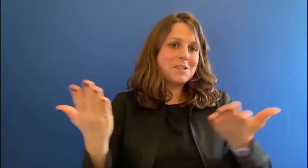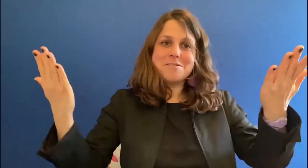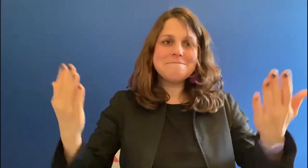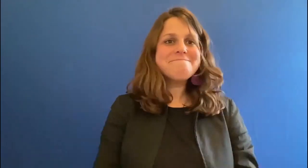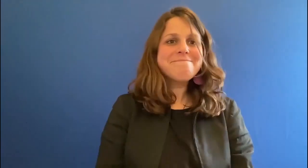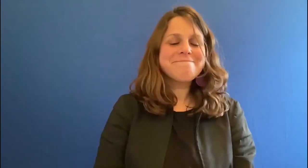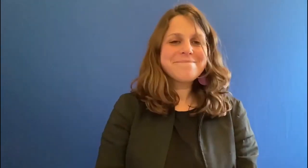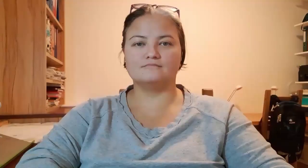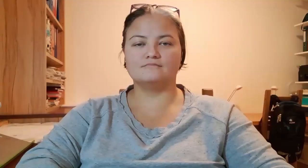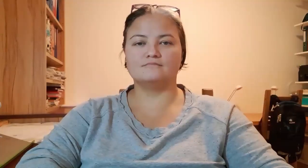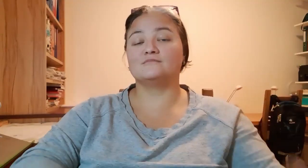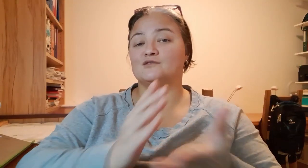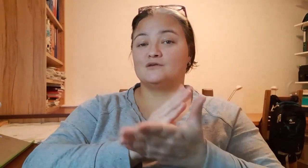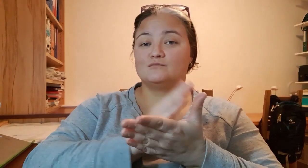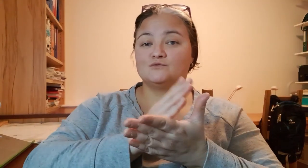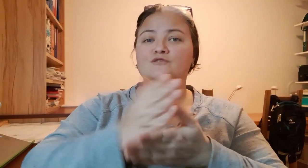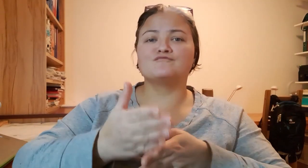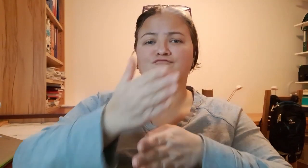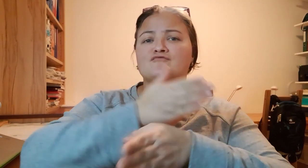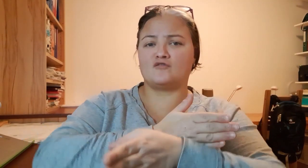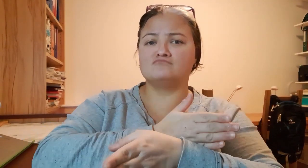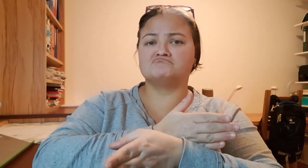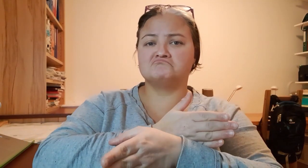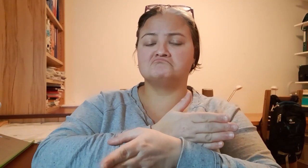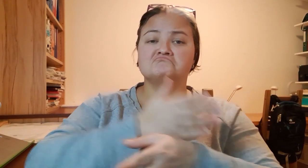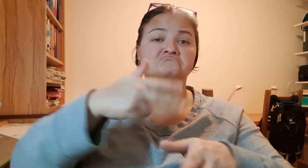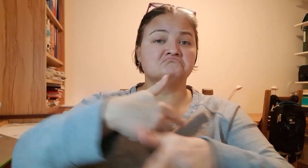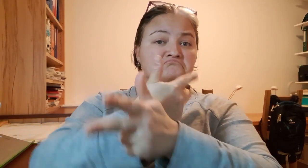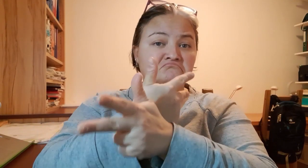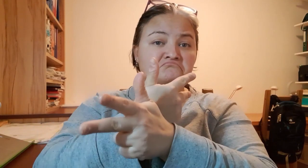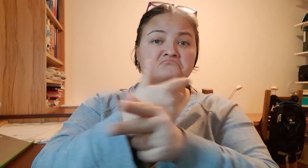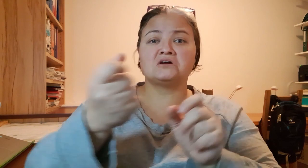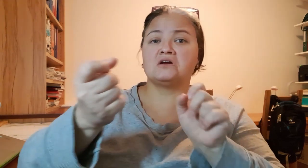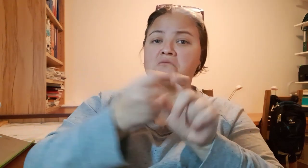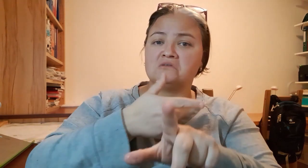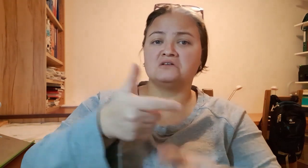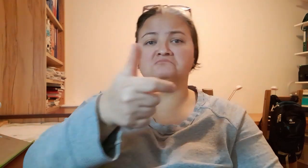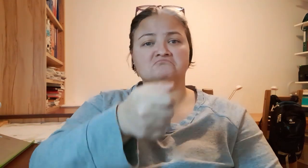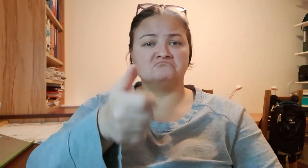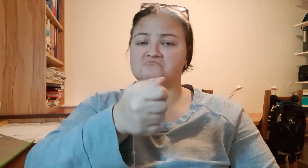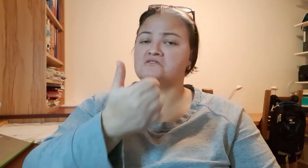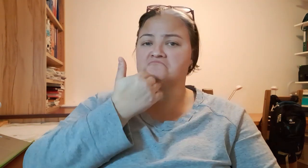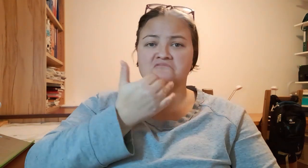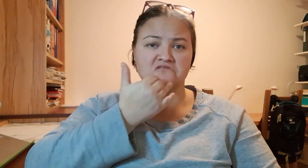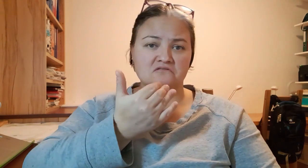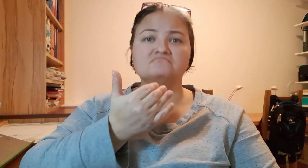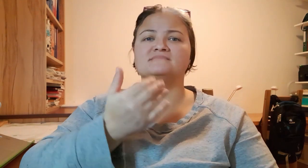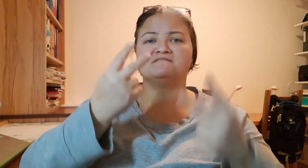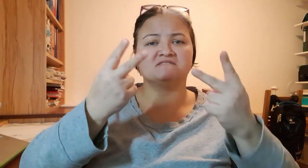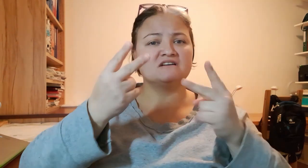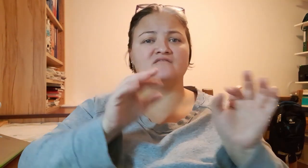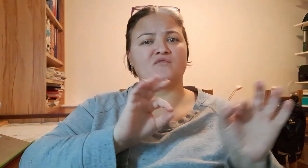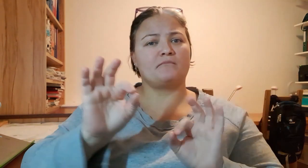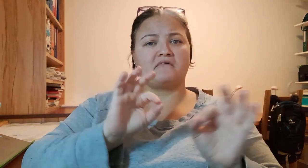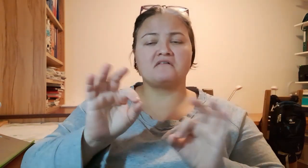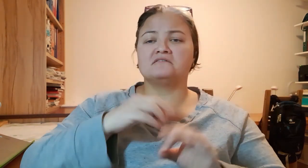Before the actual meeting I´ll video chat with the interpreter or exchange email or SMS...doesn´t matter... it is important to prepare.